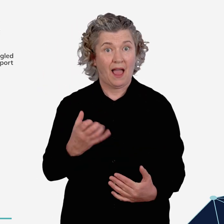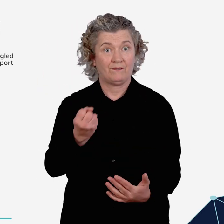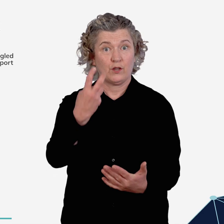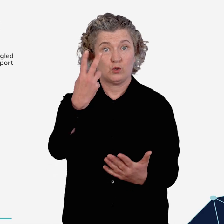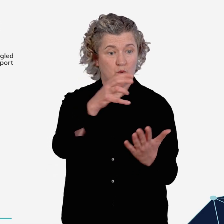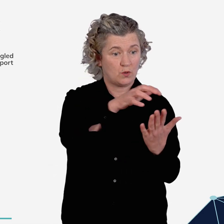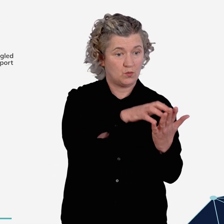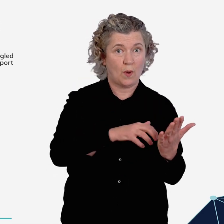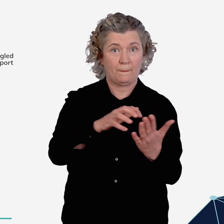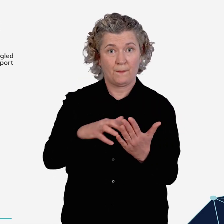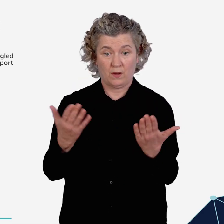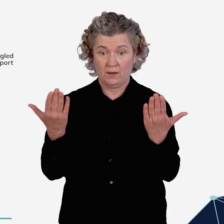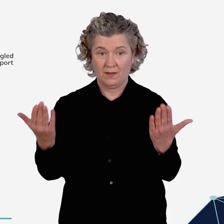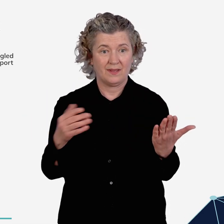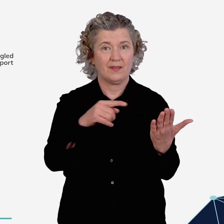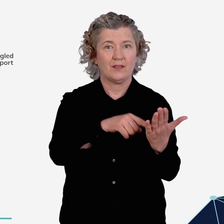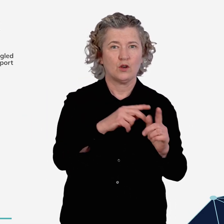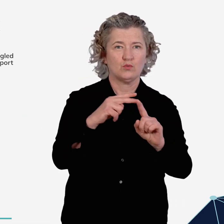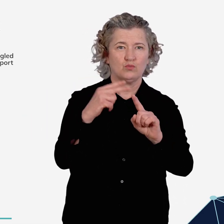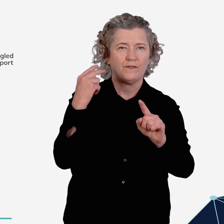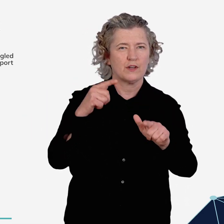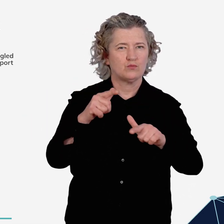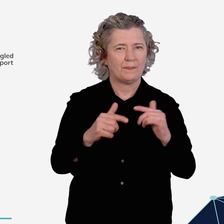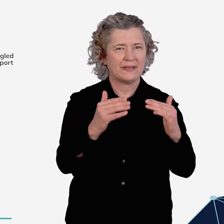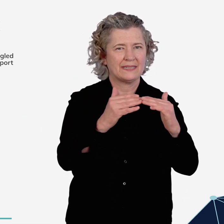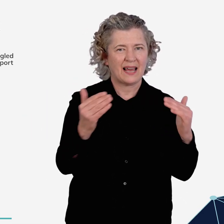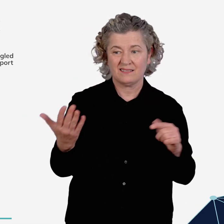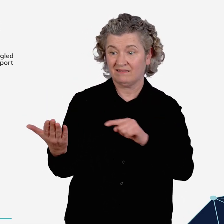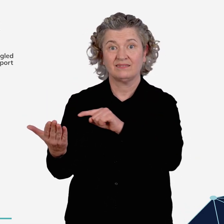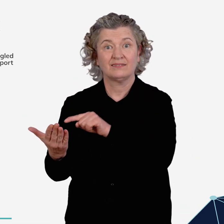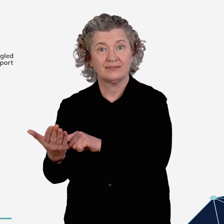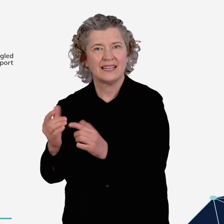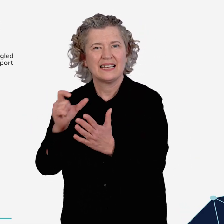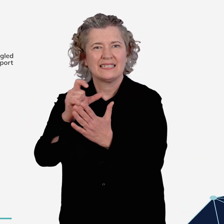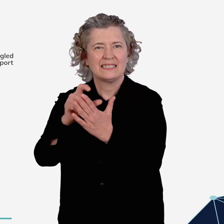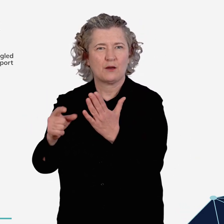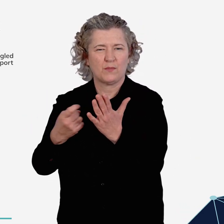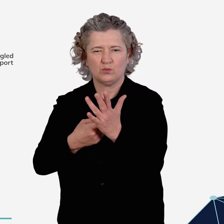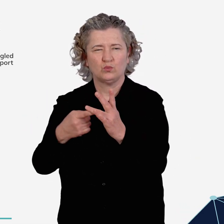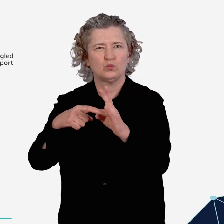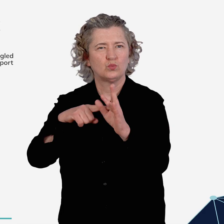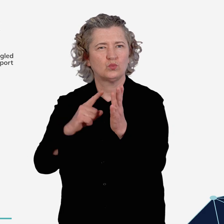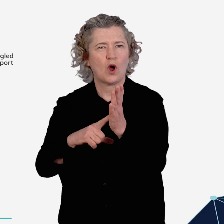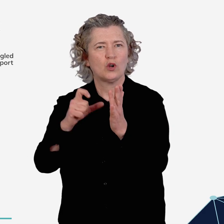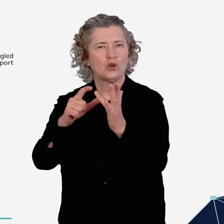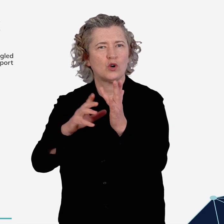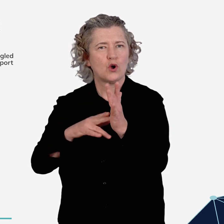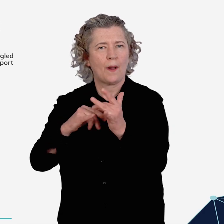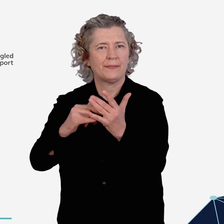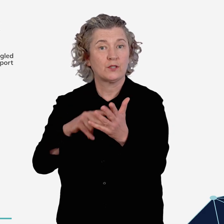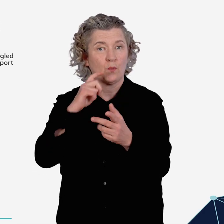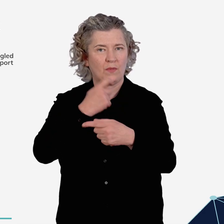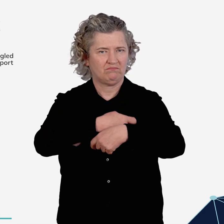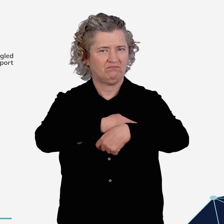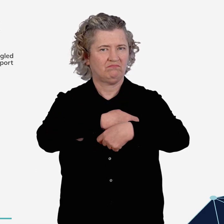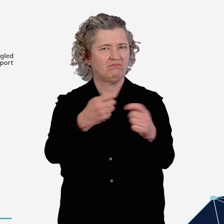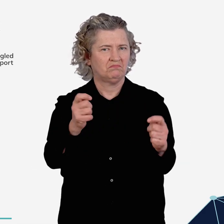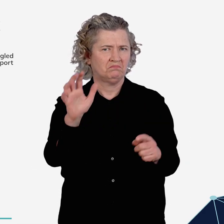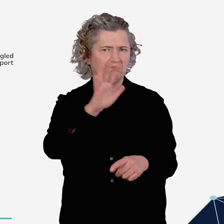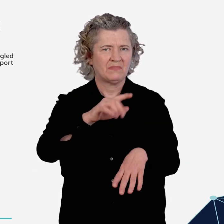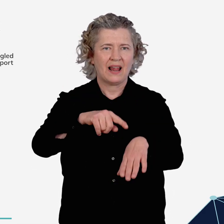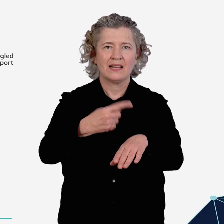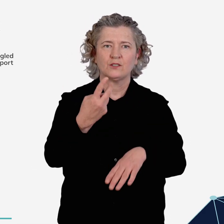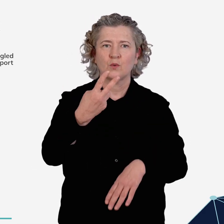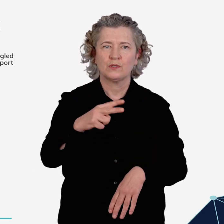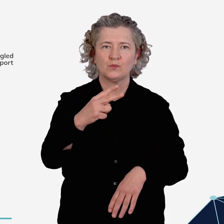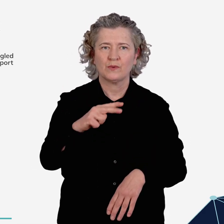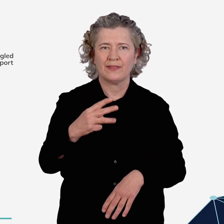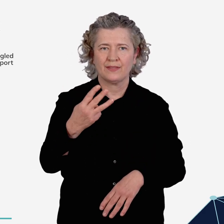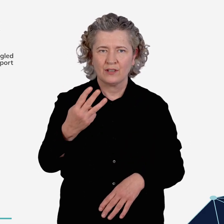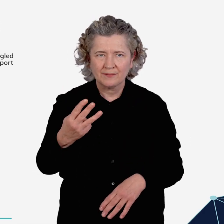Both the report from the review of the Transport Standards and report from the Disability Royal Commission are expected to be released in late-2023.